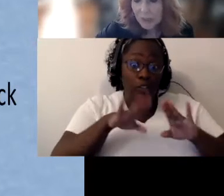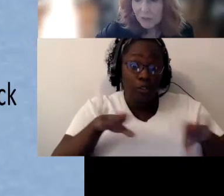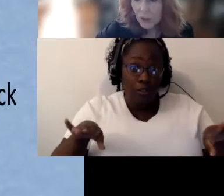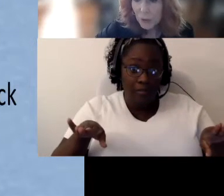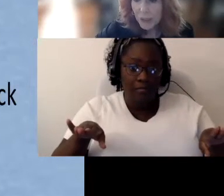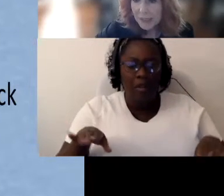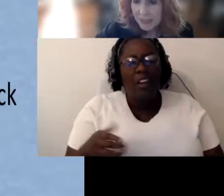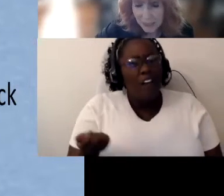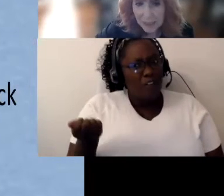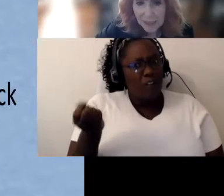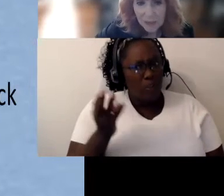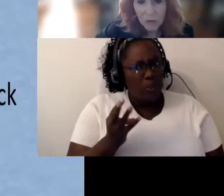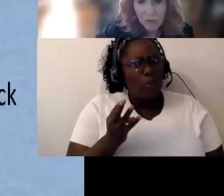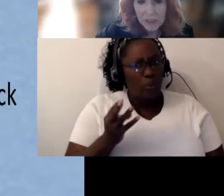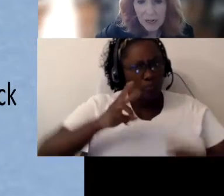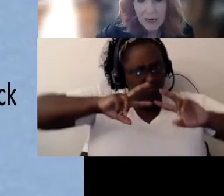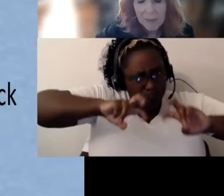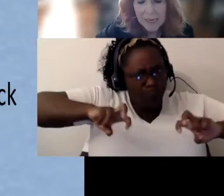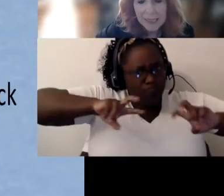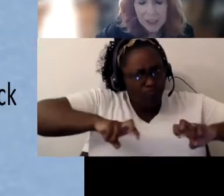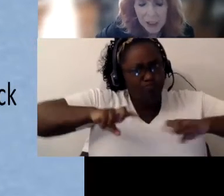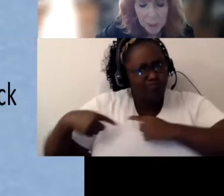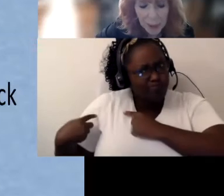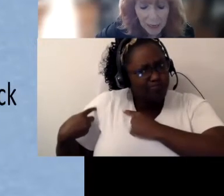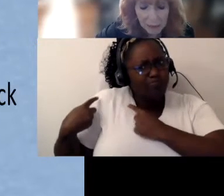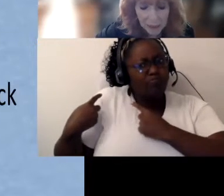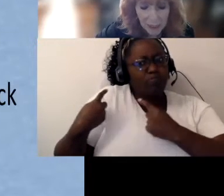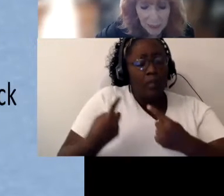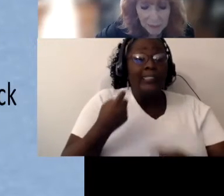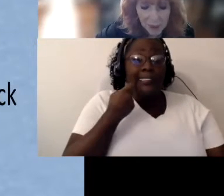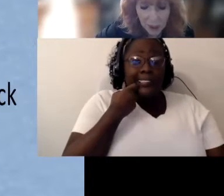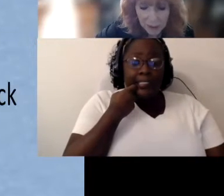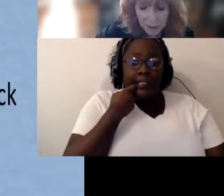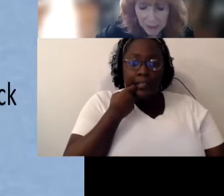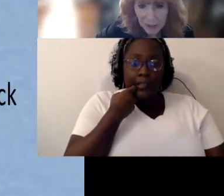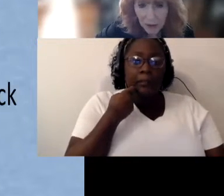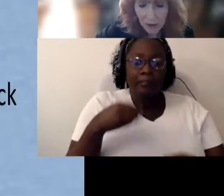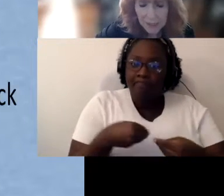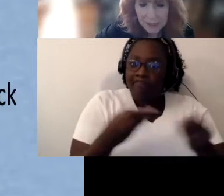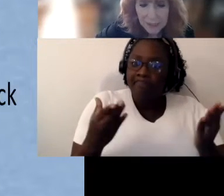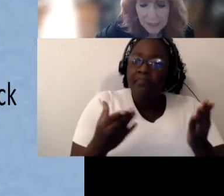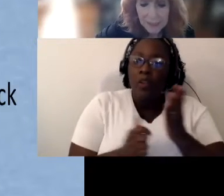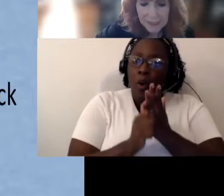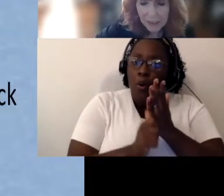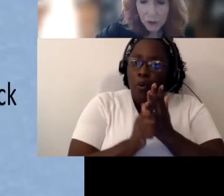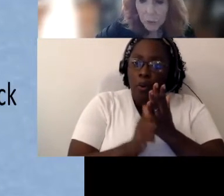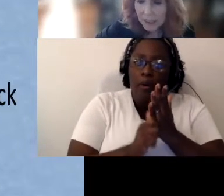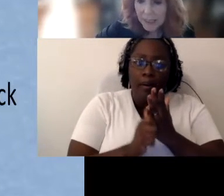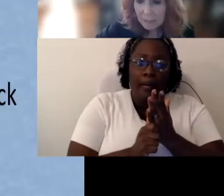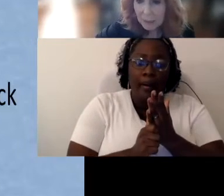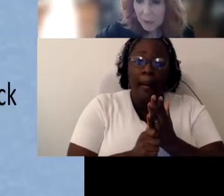the few that's done it over time and he just put out a document on tactile working memory,